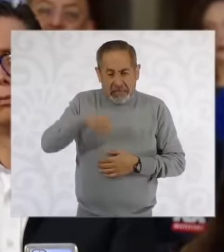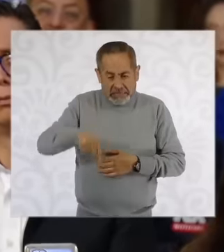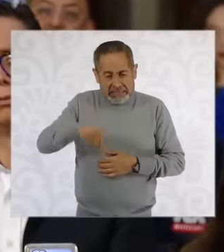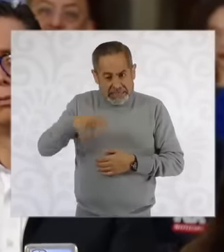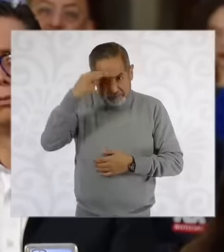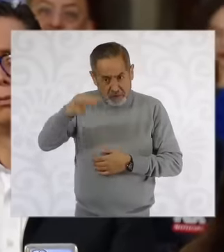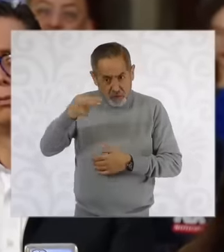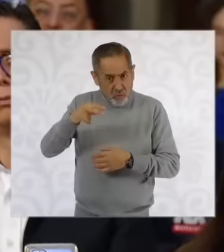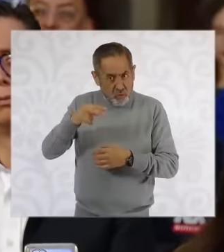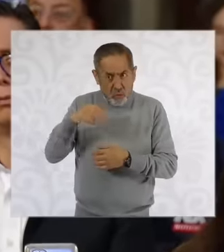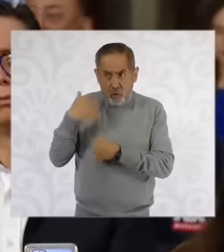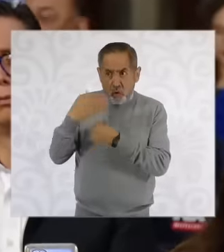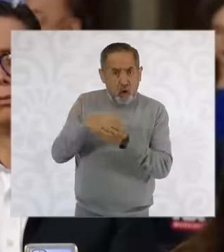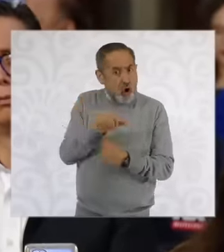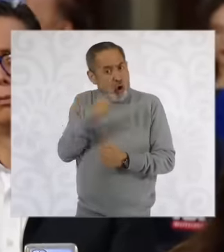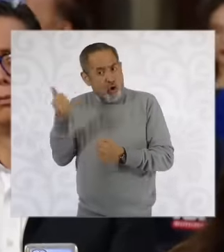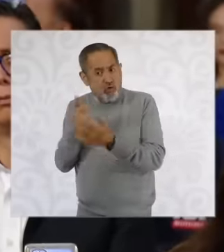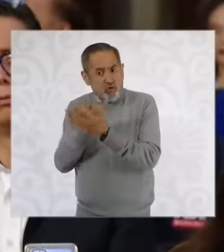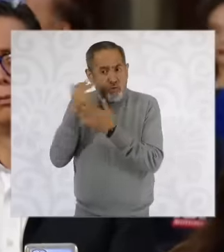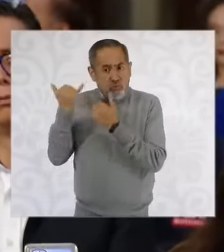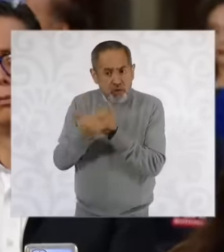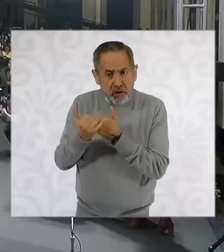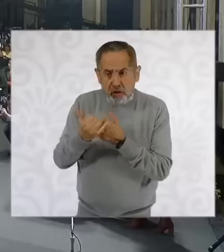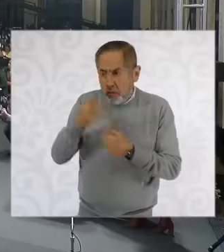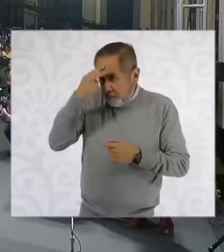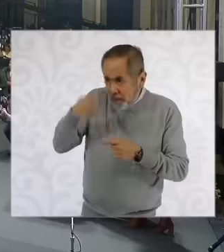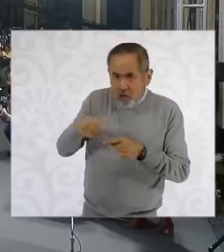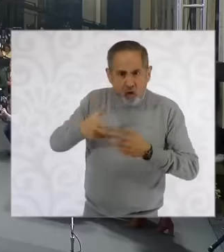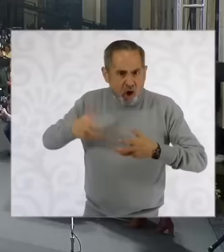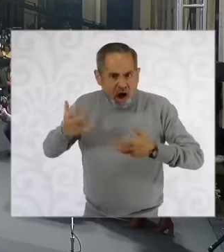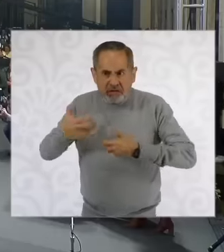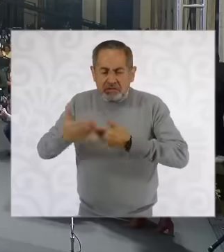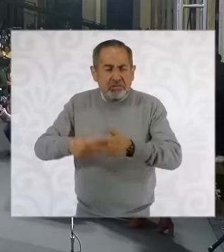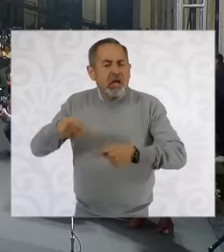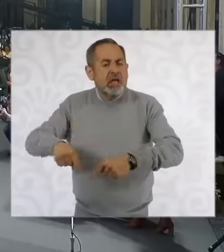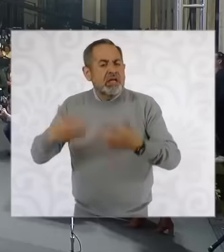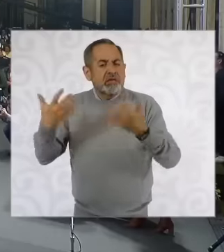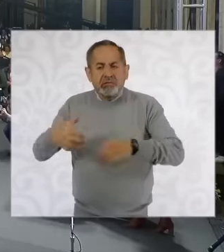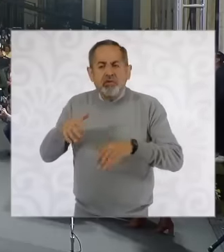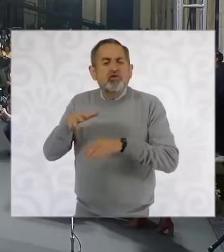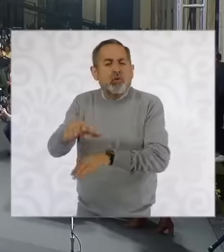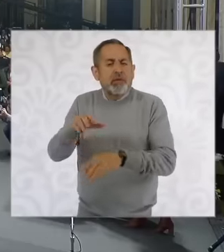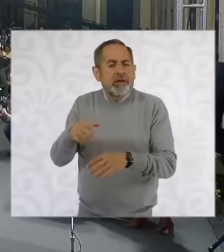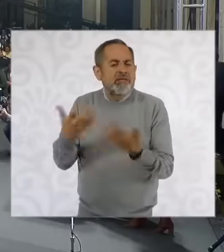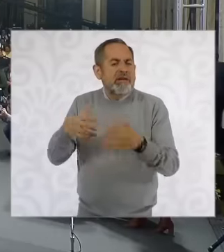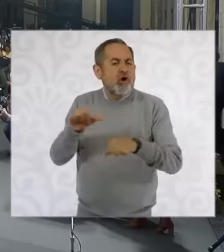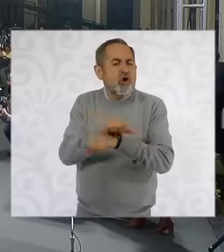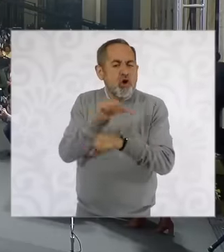Mexican projects and where the Automotive industry is practically going. In this sense, on the part